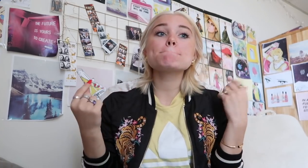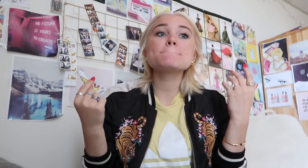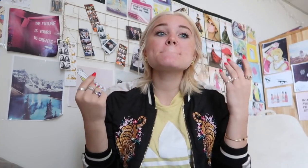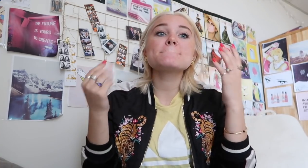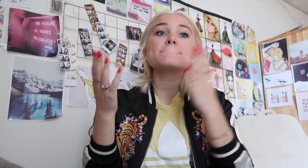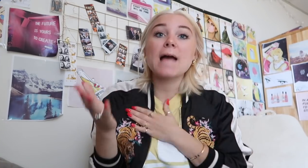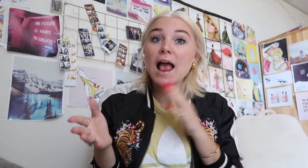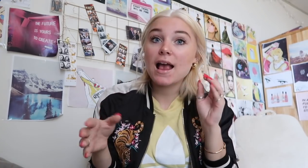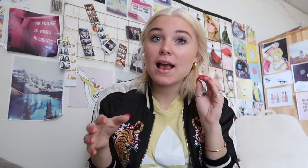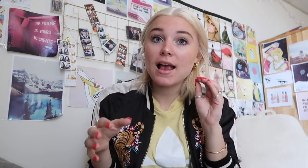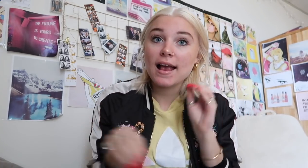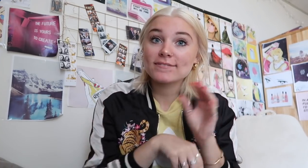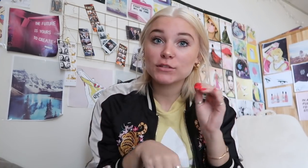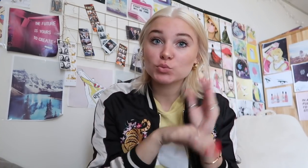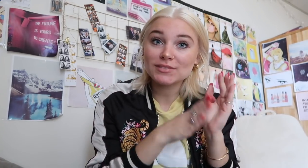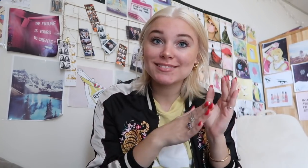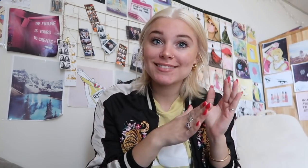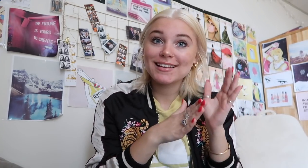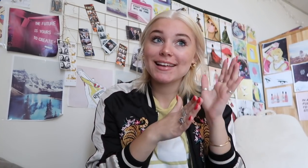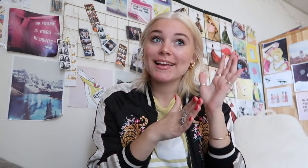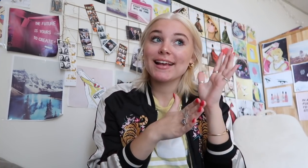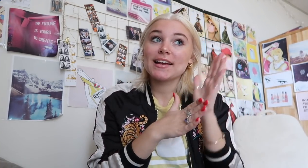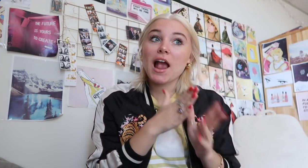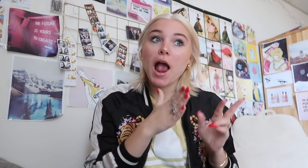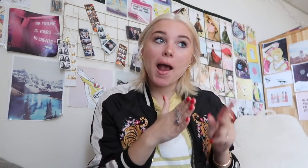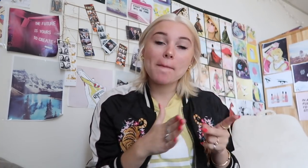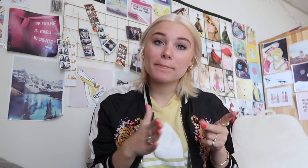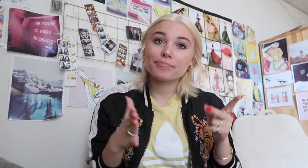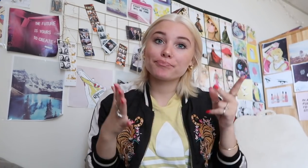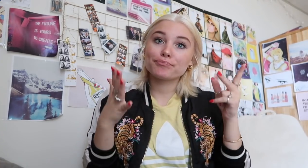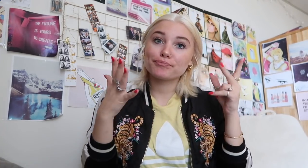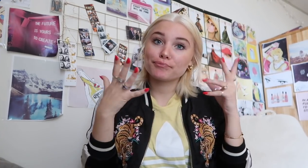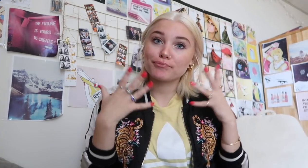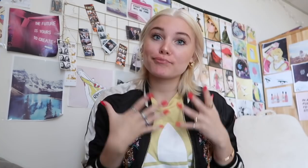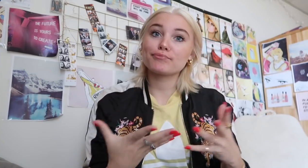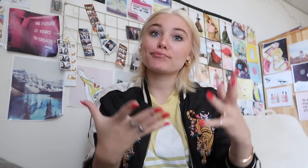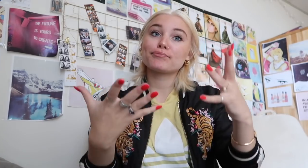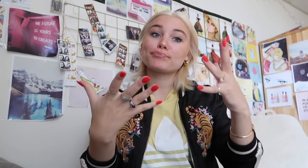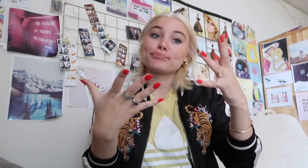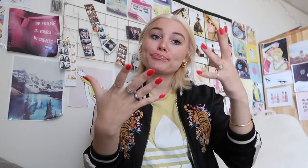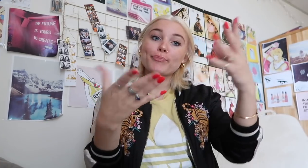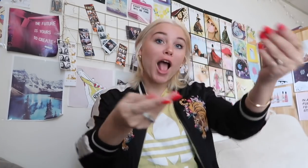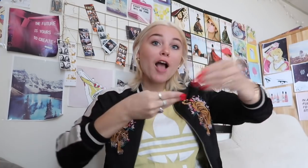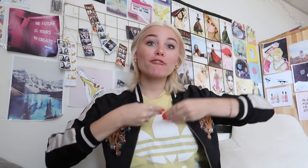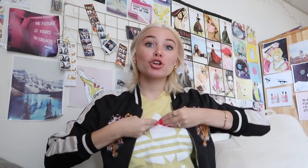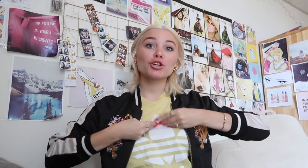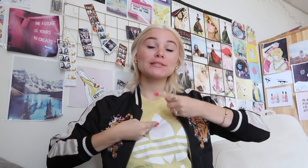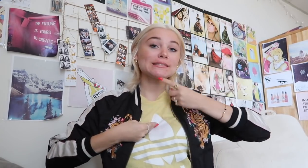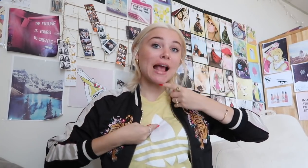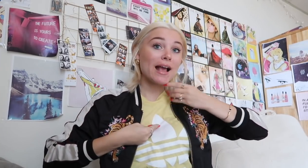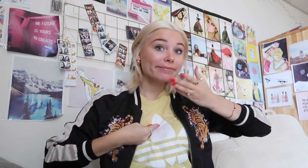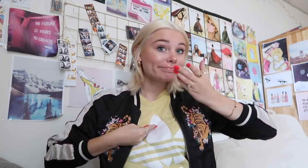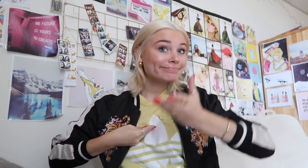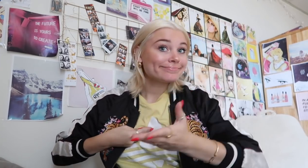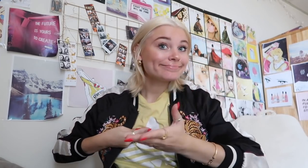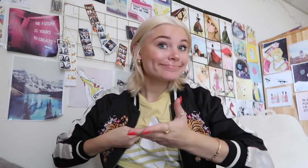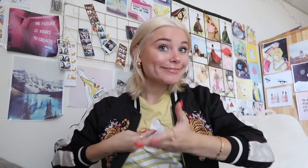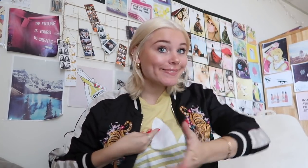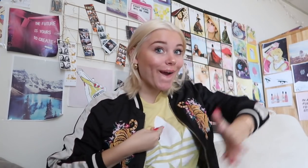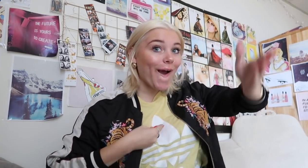so my high school counselor gave me an opportunity